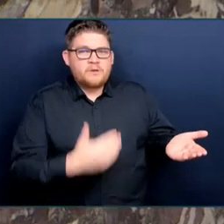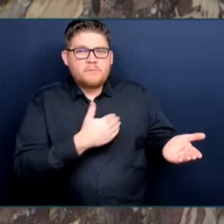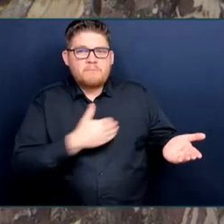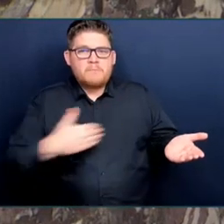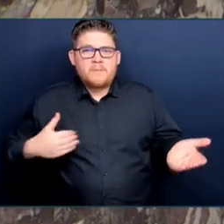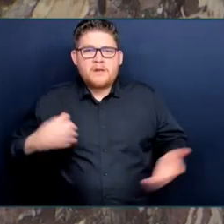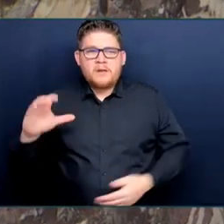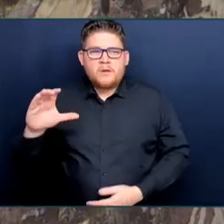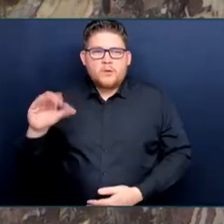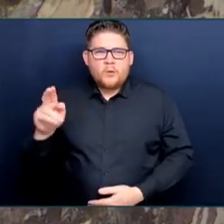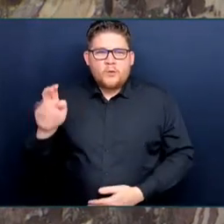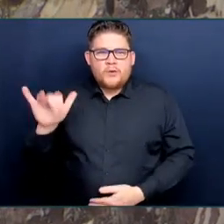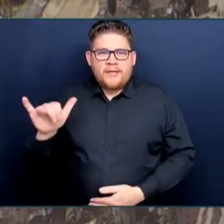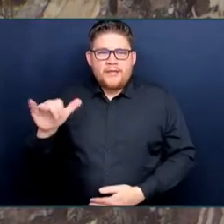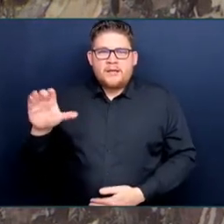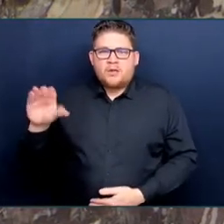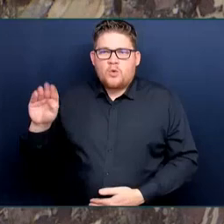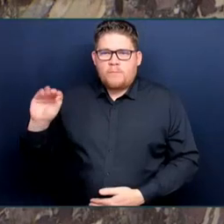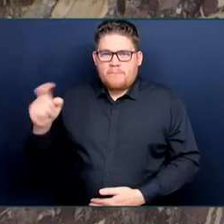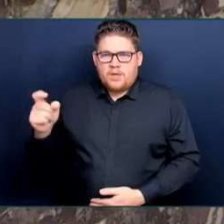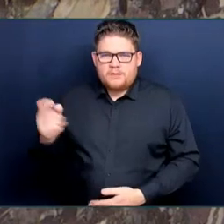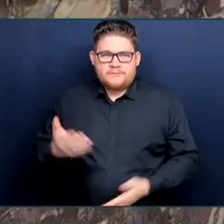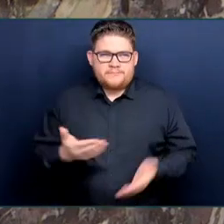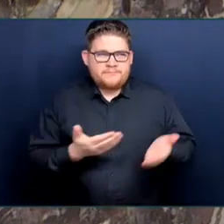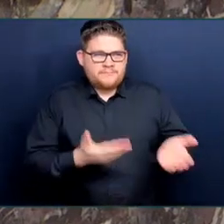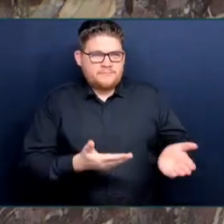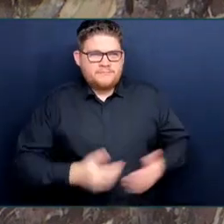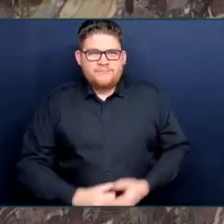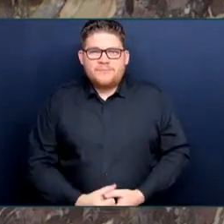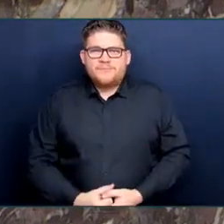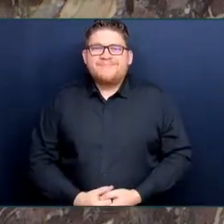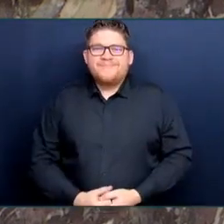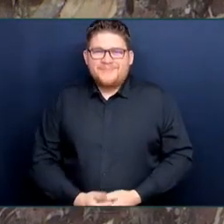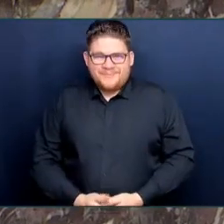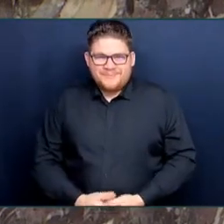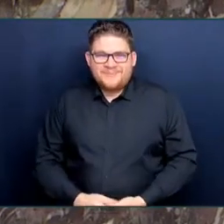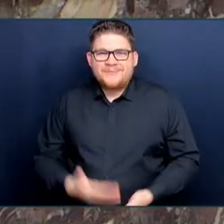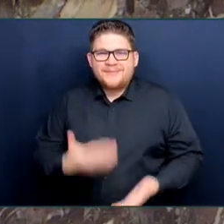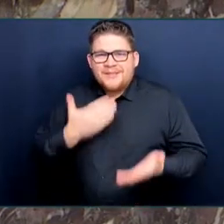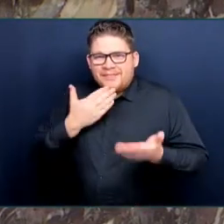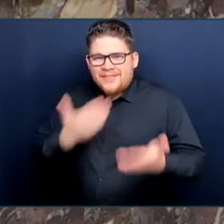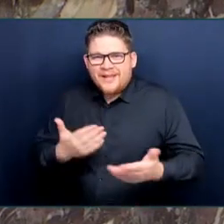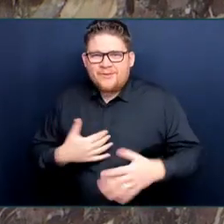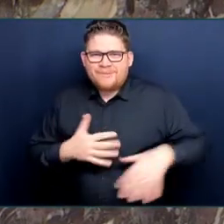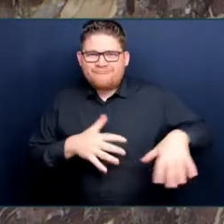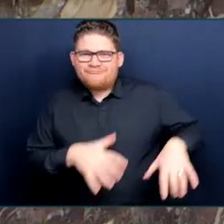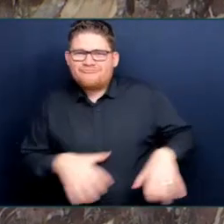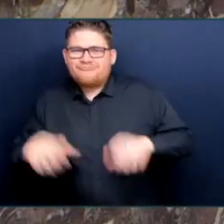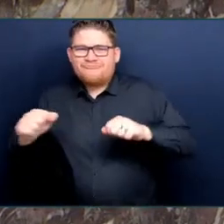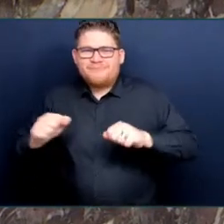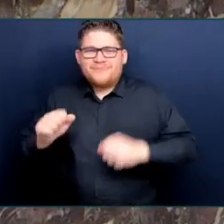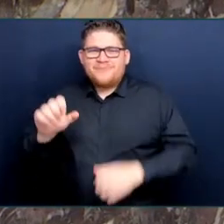The Comox Valley Growers and Seed Savers hosted another successful Seedy Saturday this weekend. Choices of locally adapted, organic, healthy